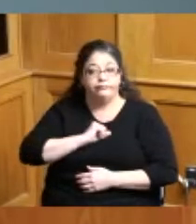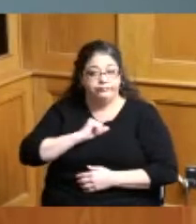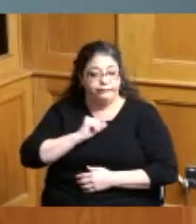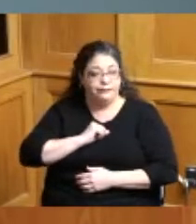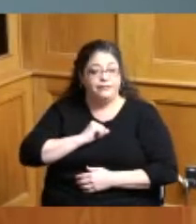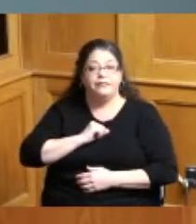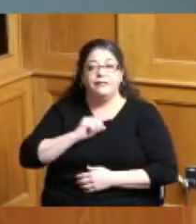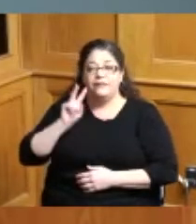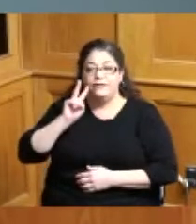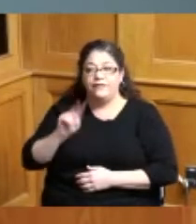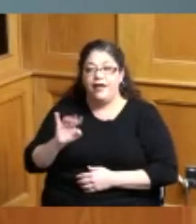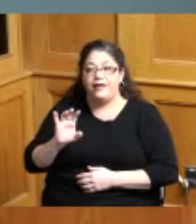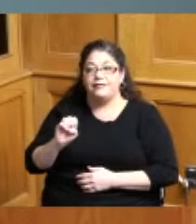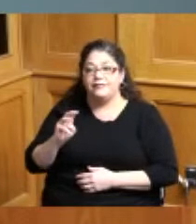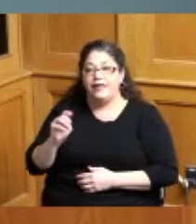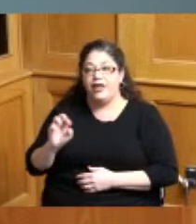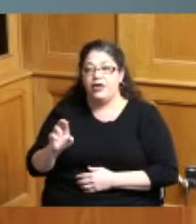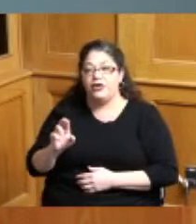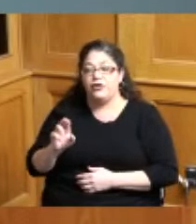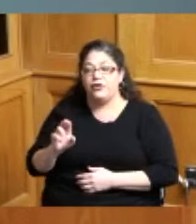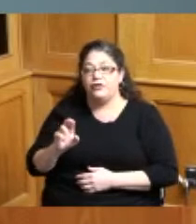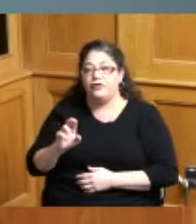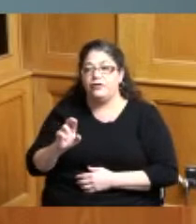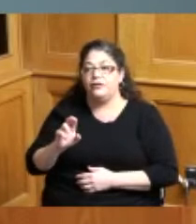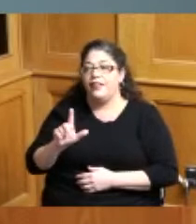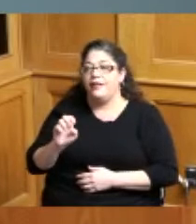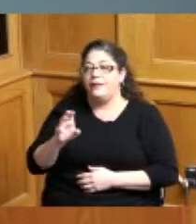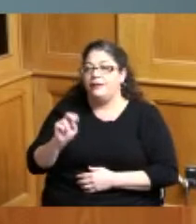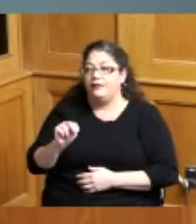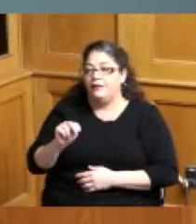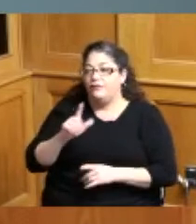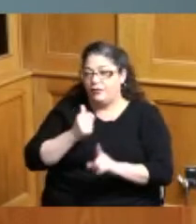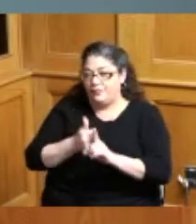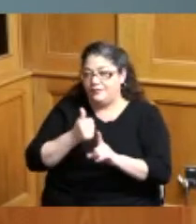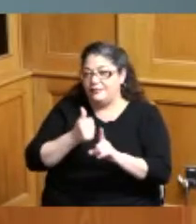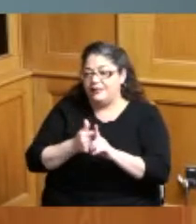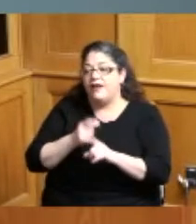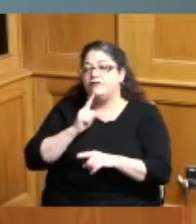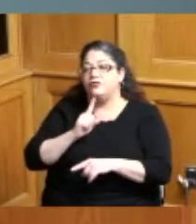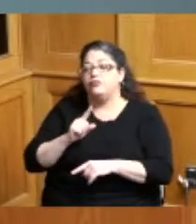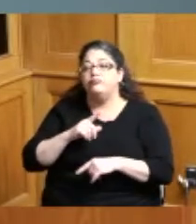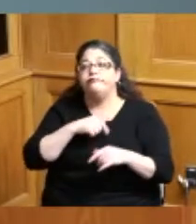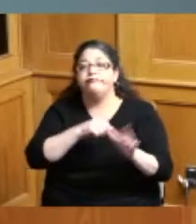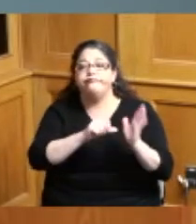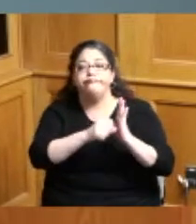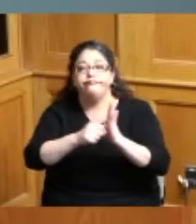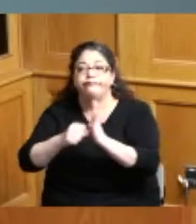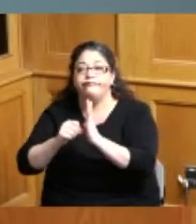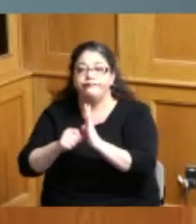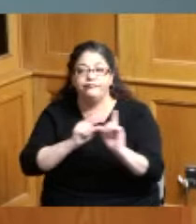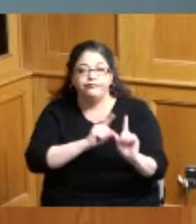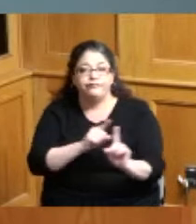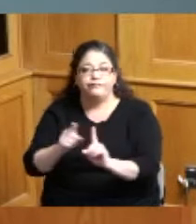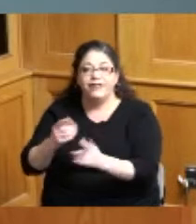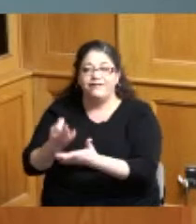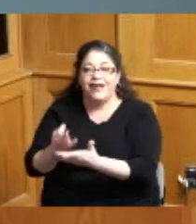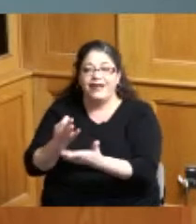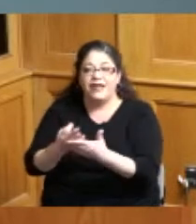Vice Mayor Michelle Lemon to give some pointers as it relates to financial leadership and we had